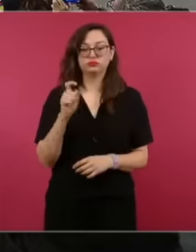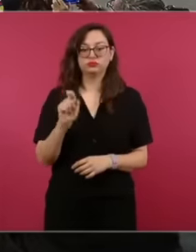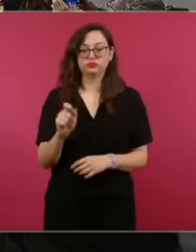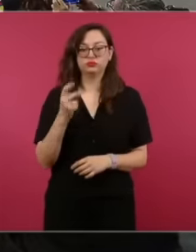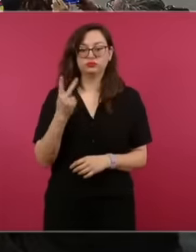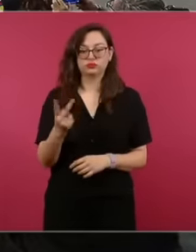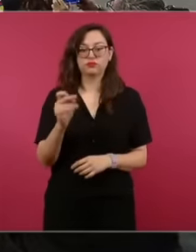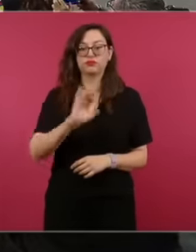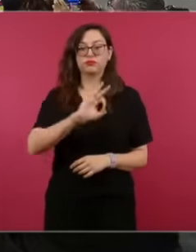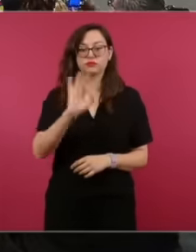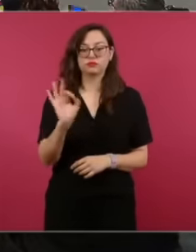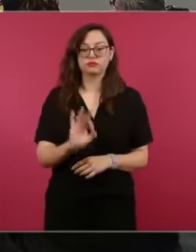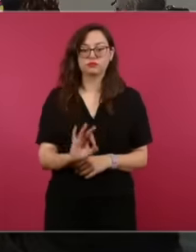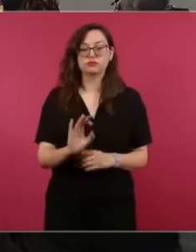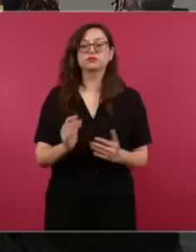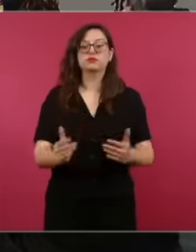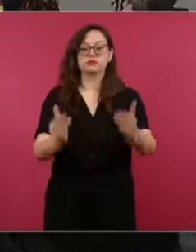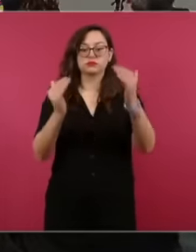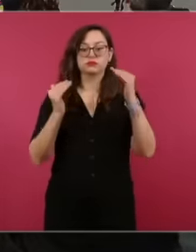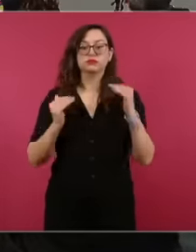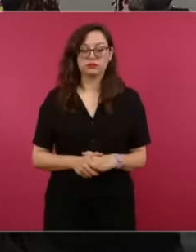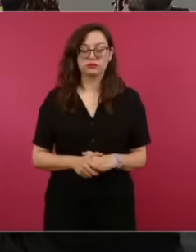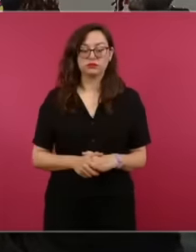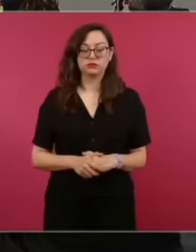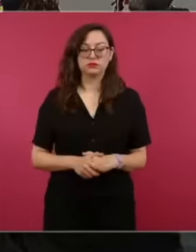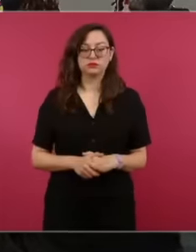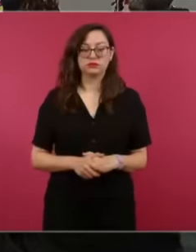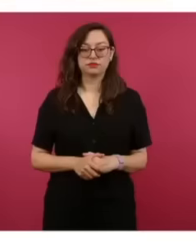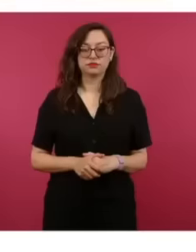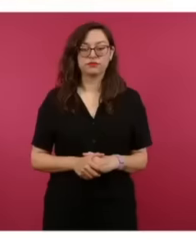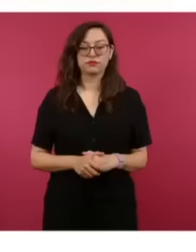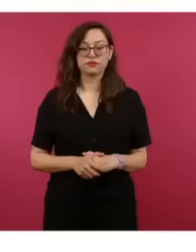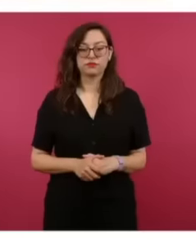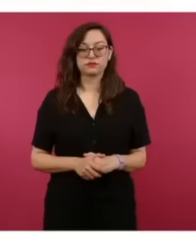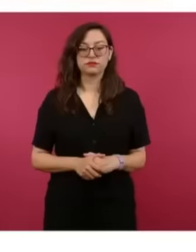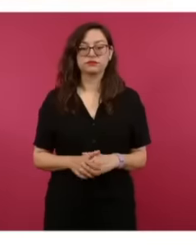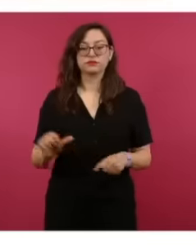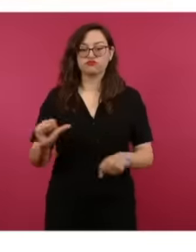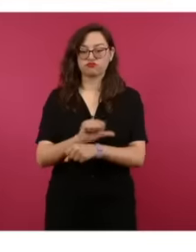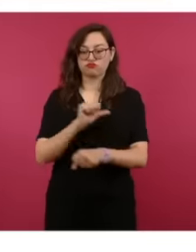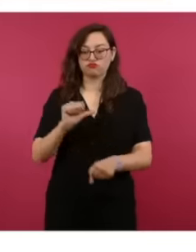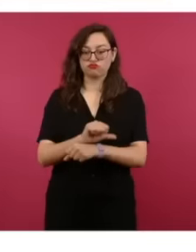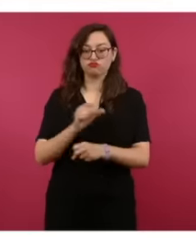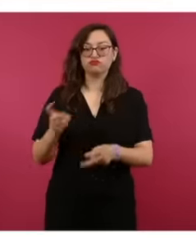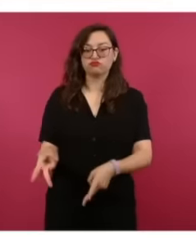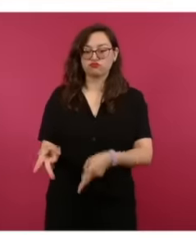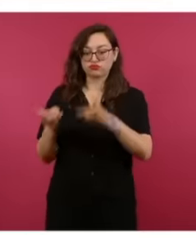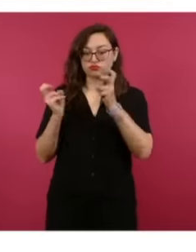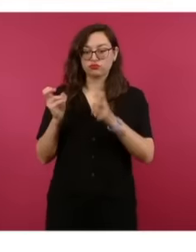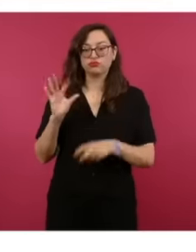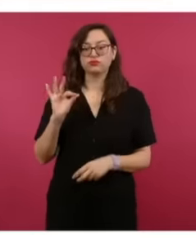forward vehicle theft 49